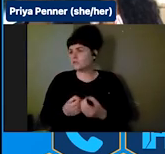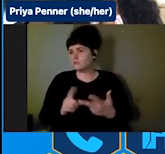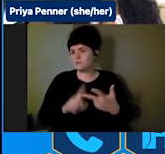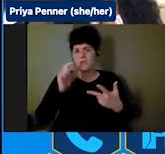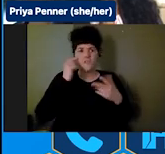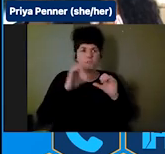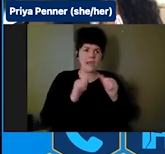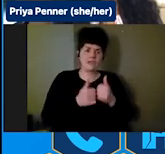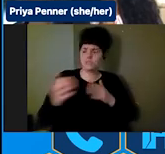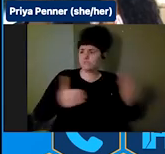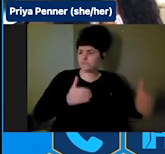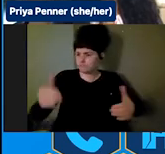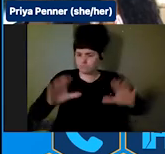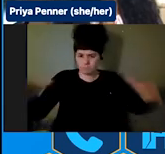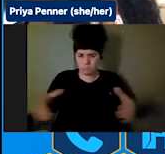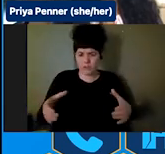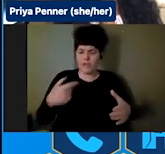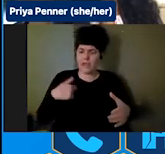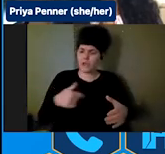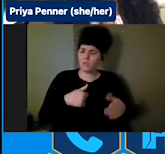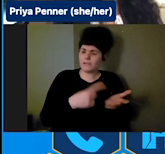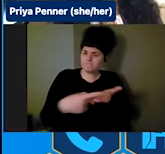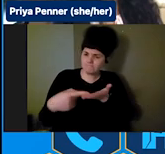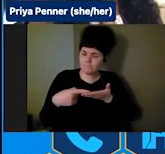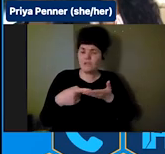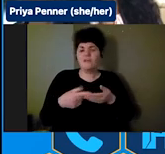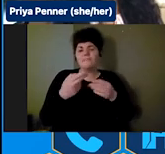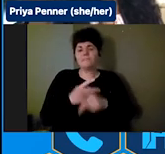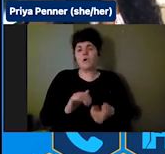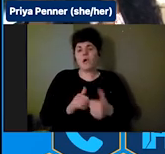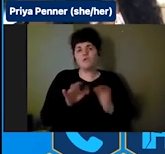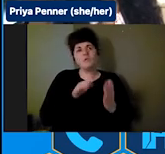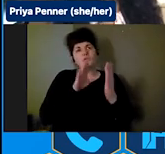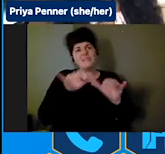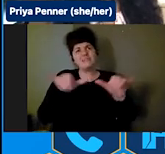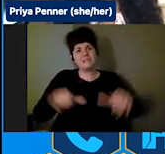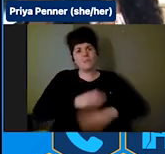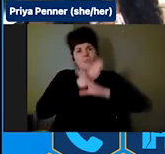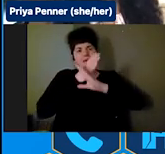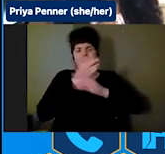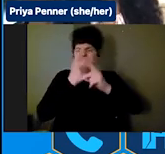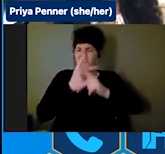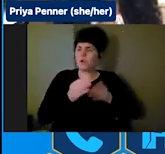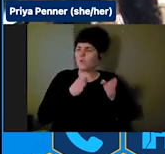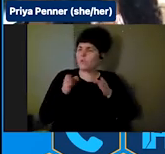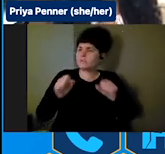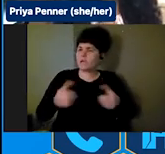systemic barriers and identify strategies for moving forward, support of disability-led